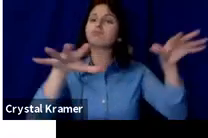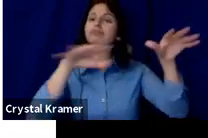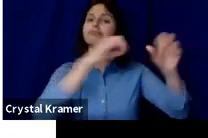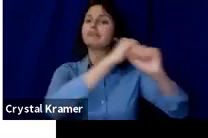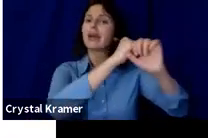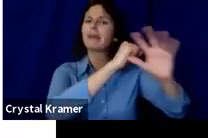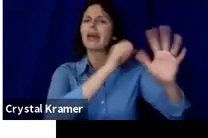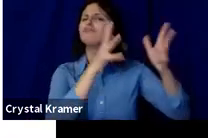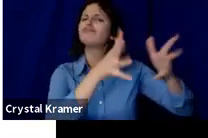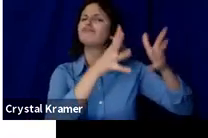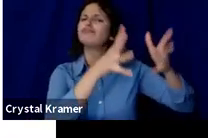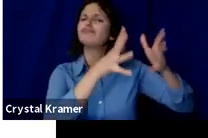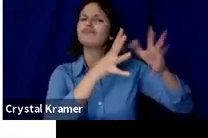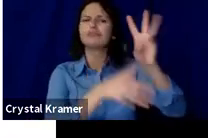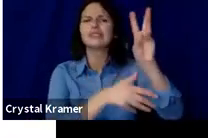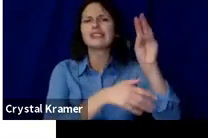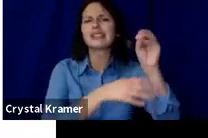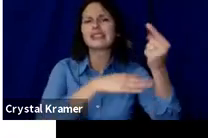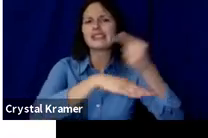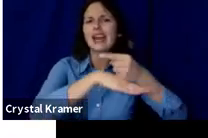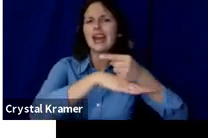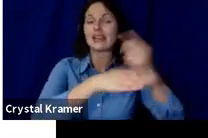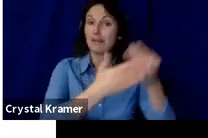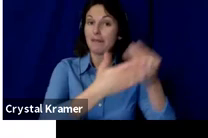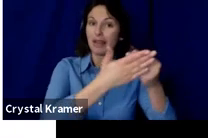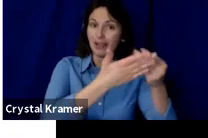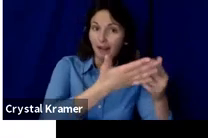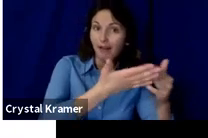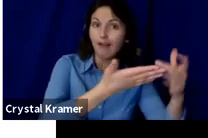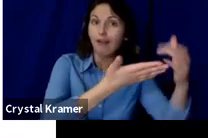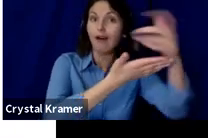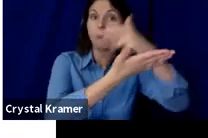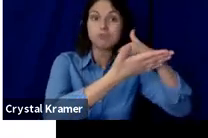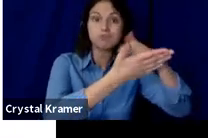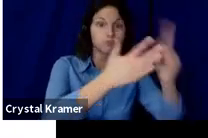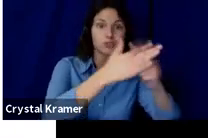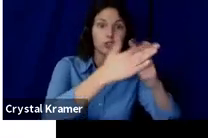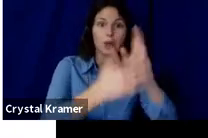days the money will just show up at the end. A crowdfunding campaign is work.